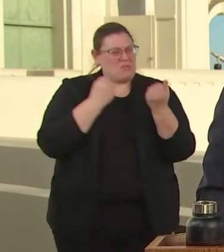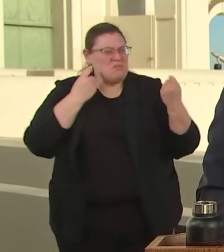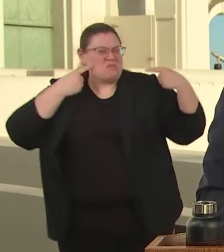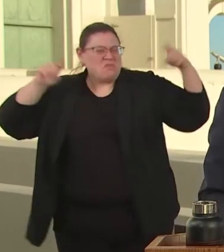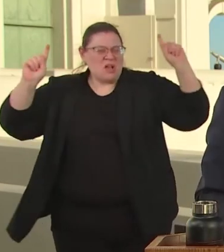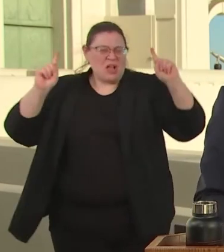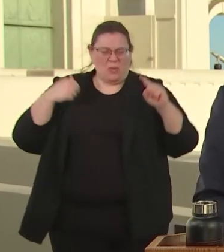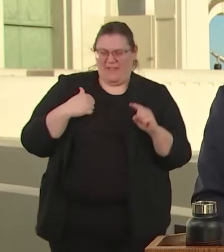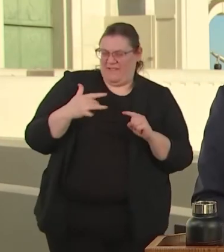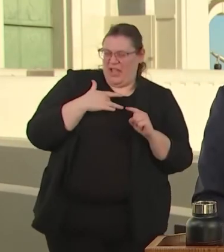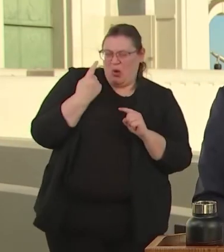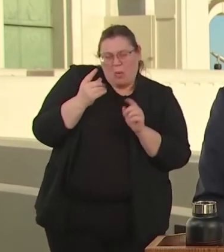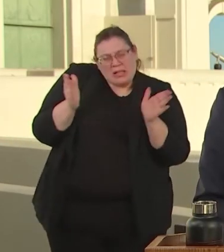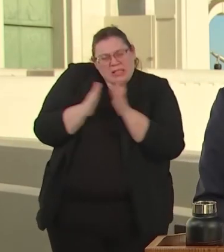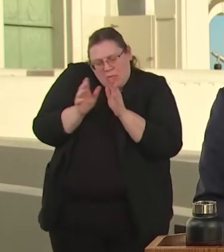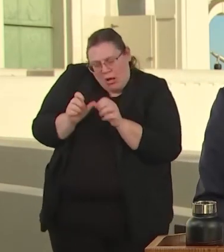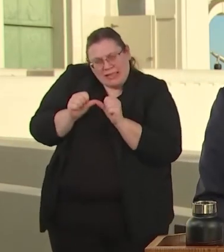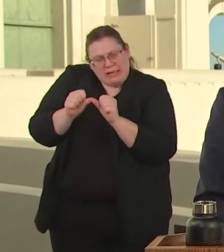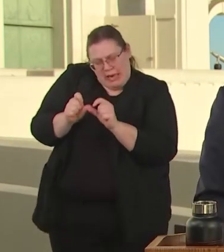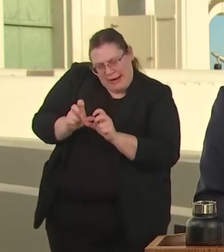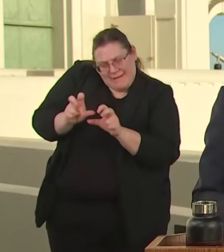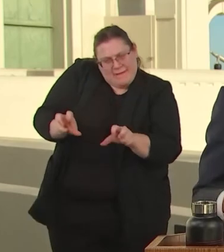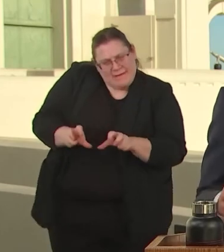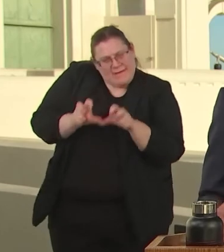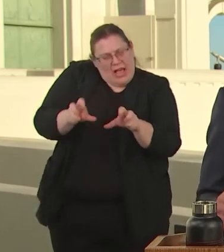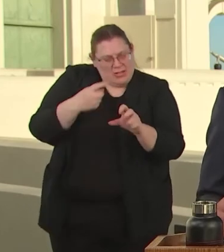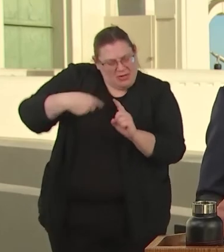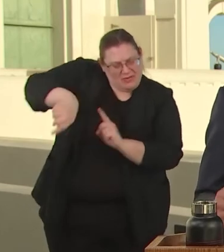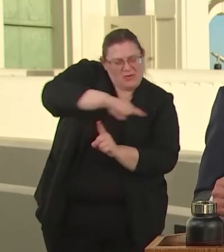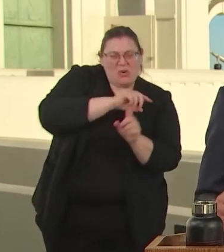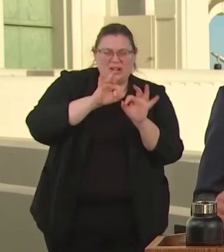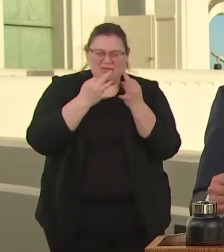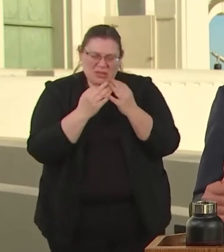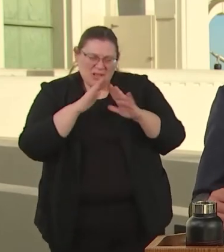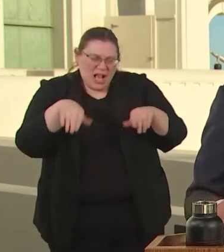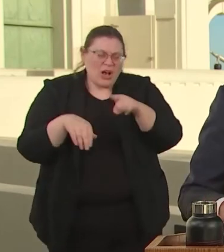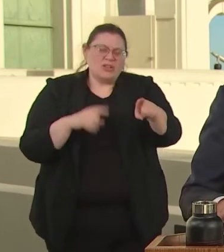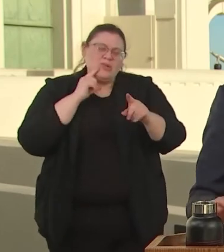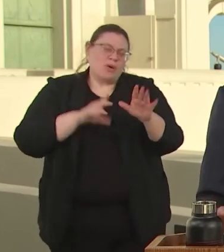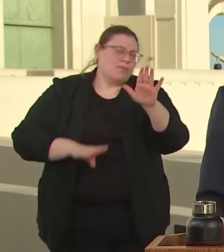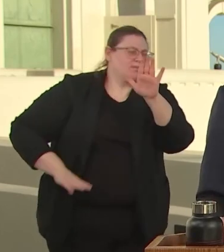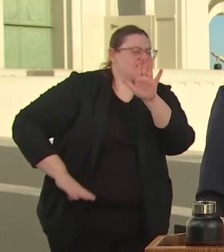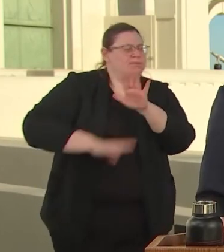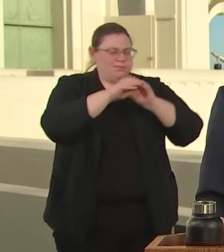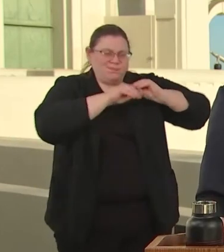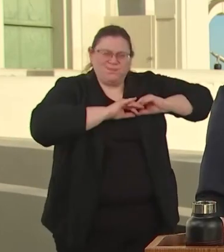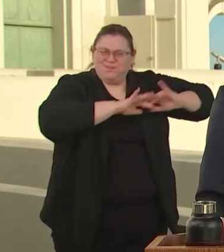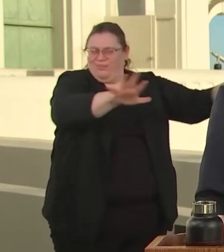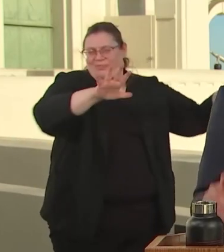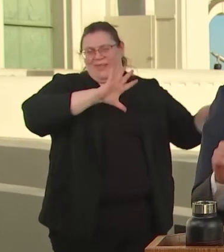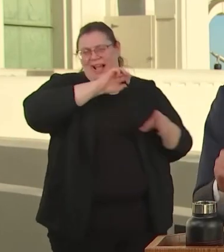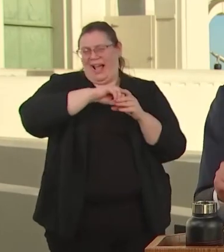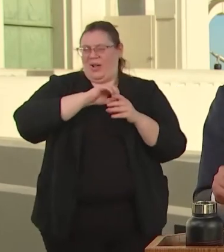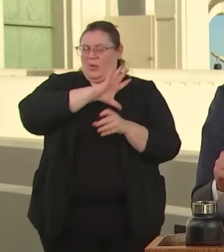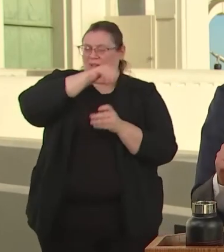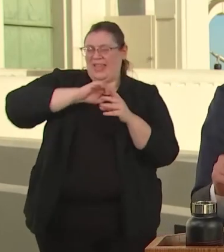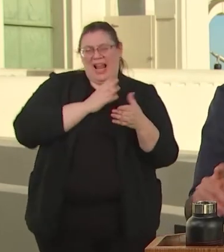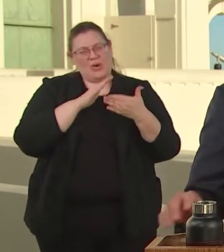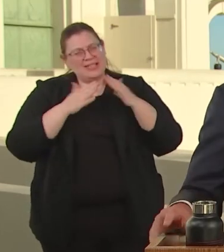ONE STEADY INVESTMENT WILL PAY LARGE DIVIDENDS ACROSS THE CITY AND MORE IMPORTANTLY LIGHT A